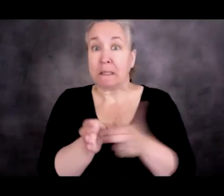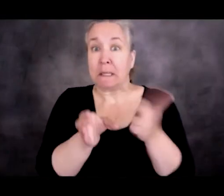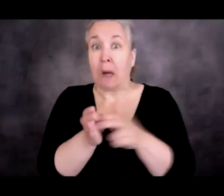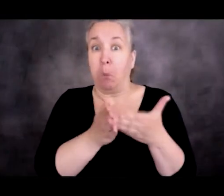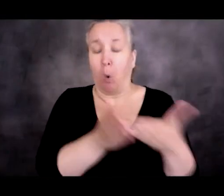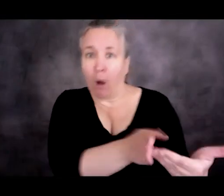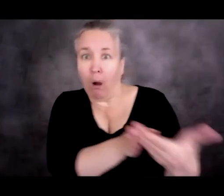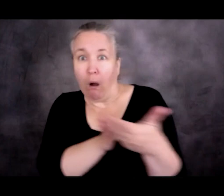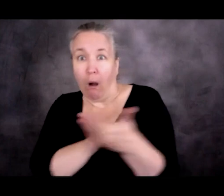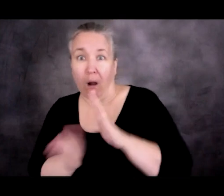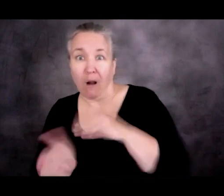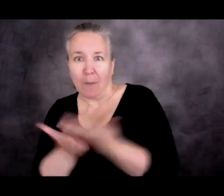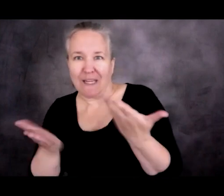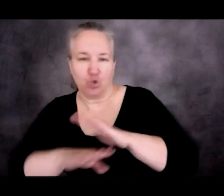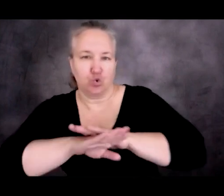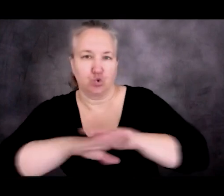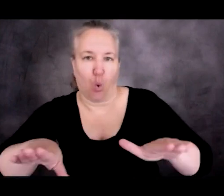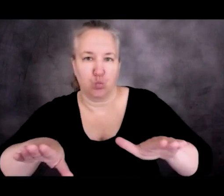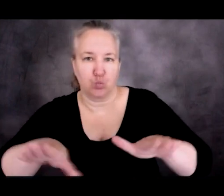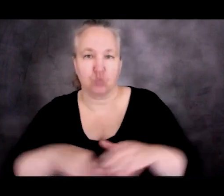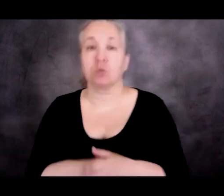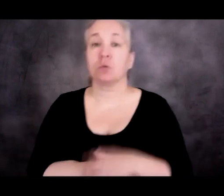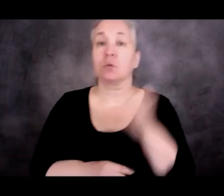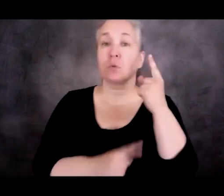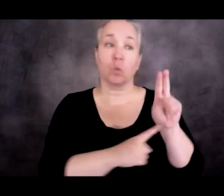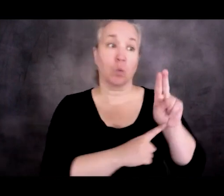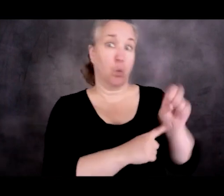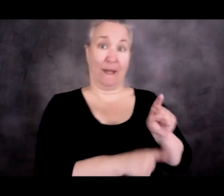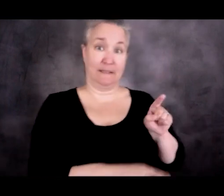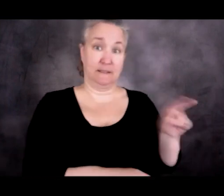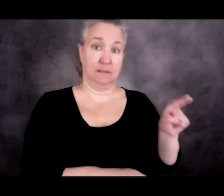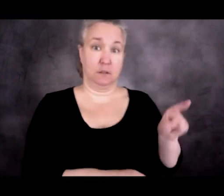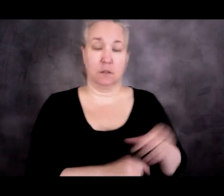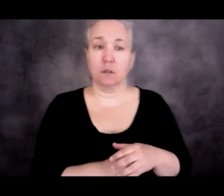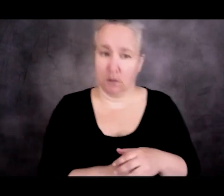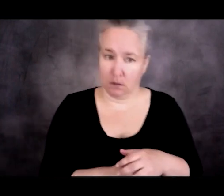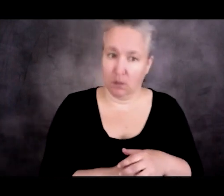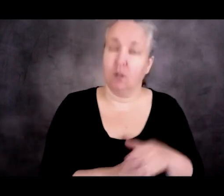And the United States, as it begins